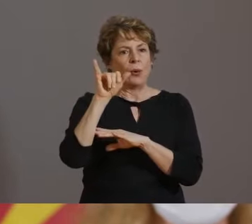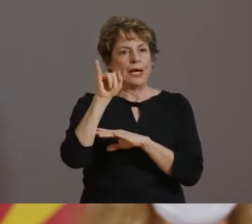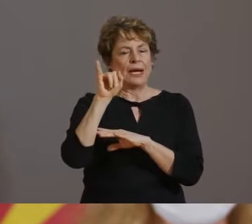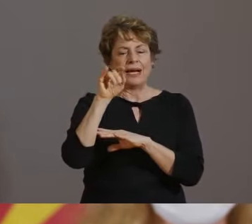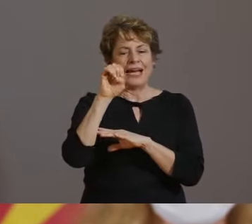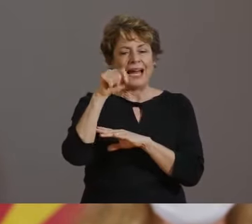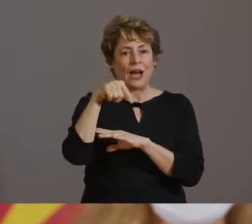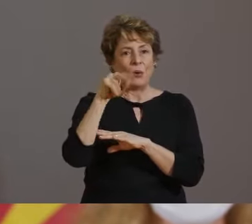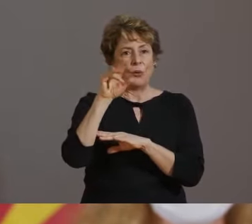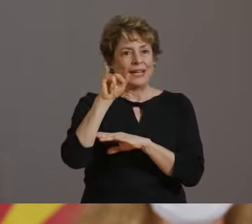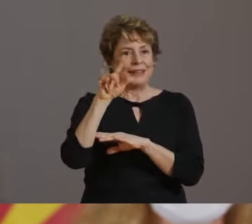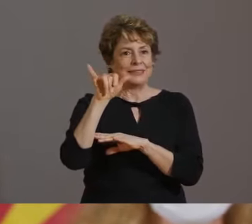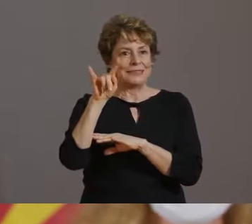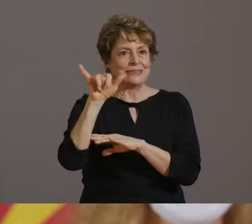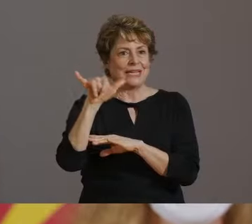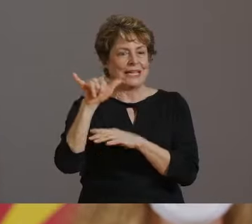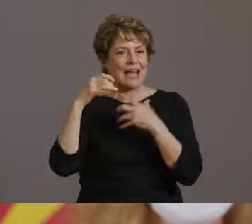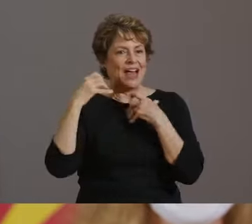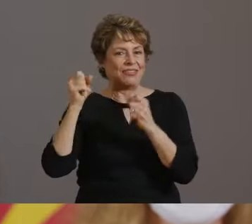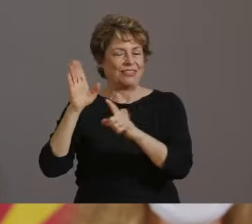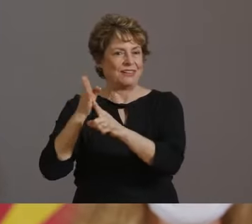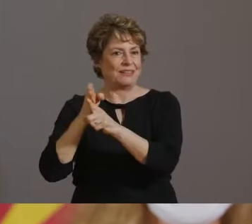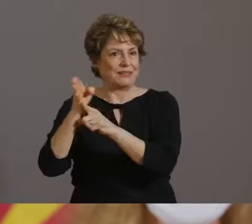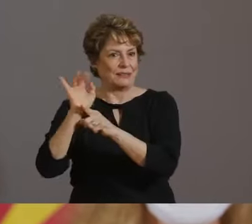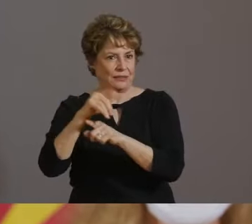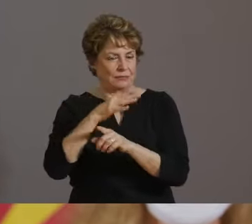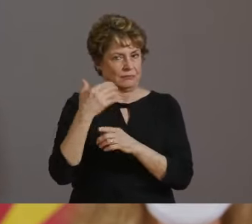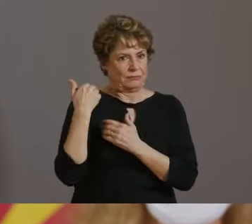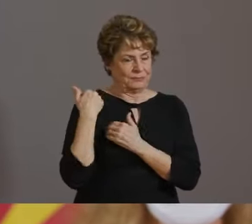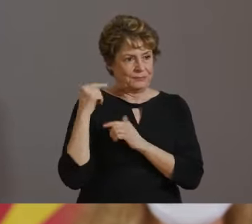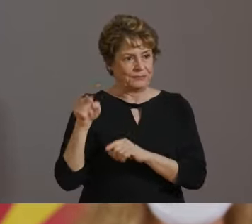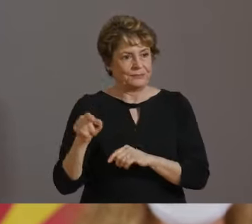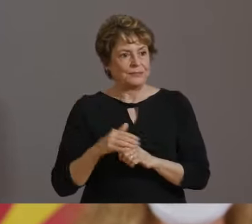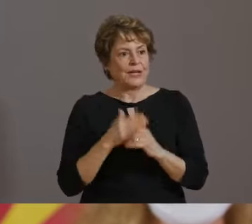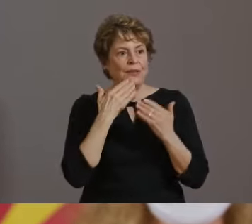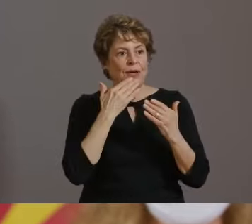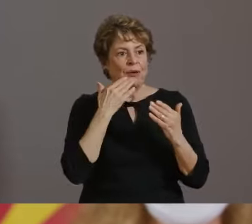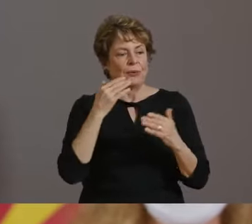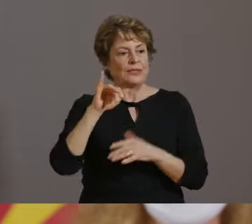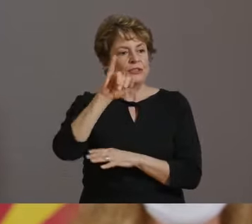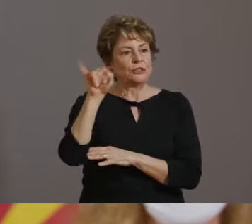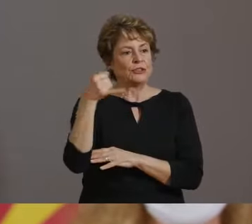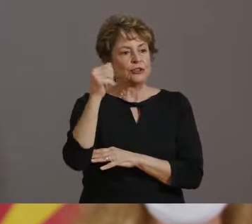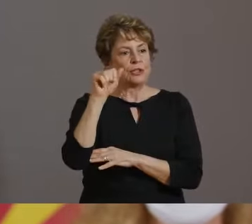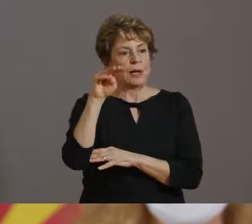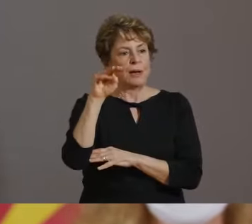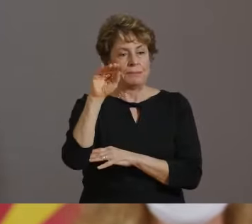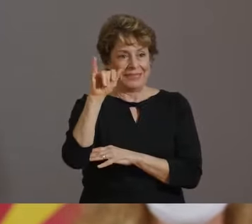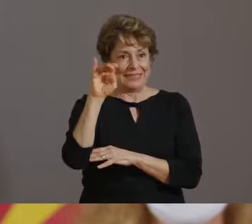JODI CARTER, CHIEF CLINICAL INTEGRATION OFFICER AT PHOENIX CHILDREN'S HOSPITAL; DR.